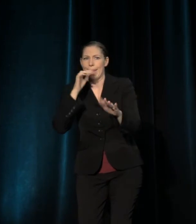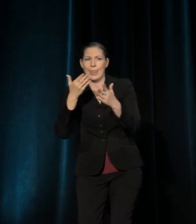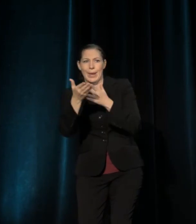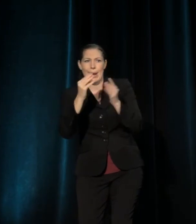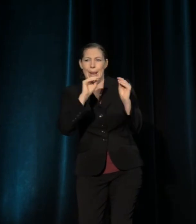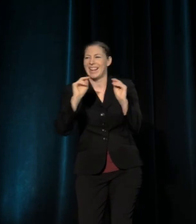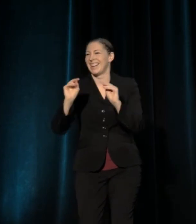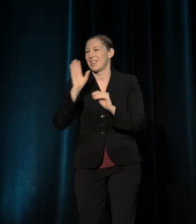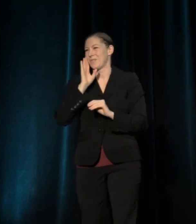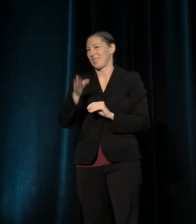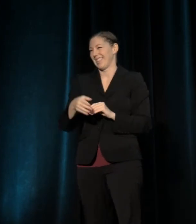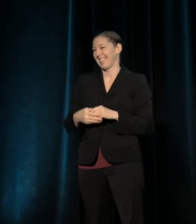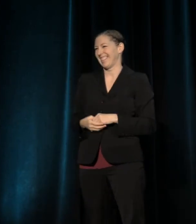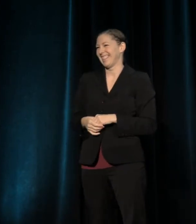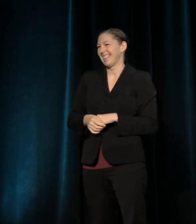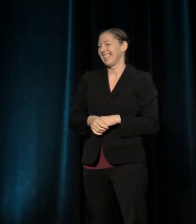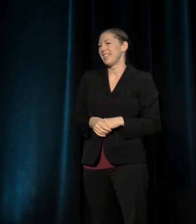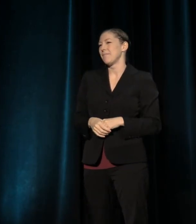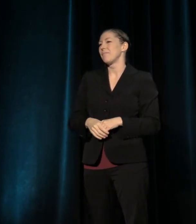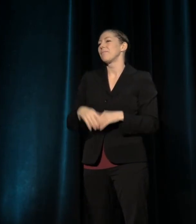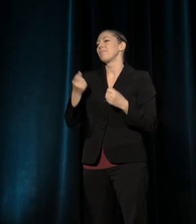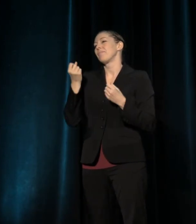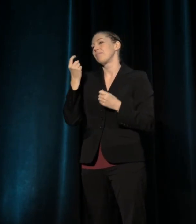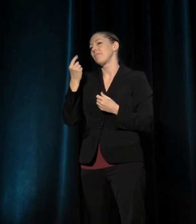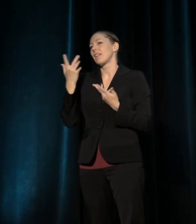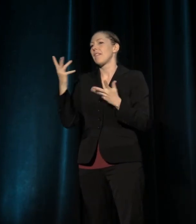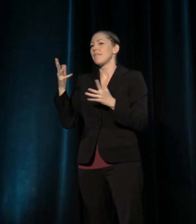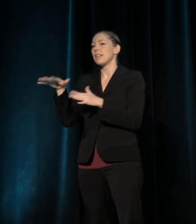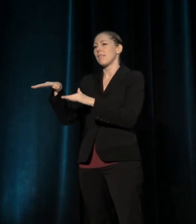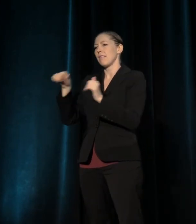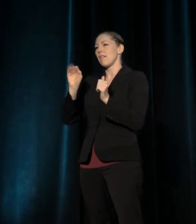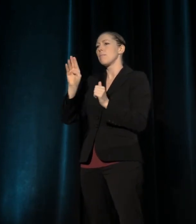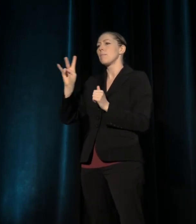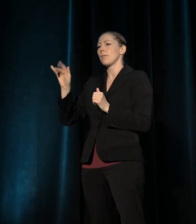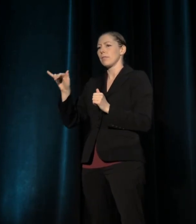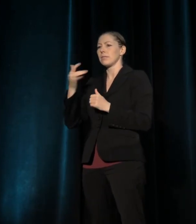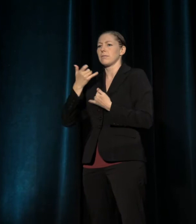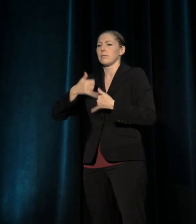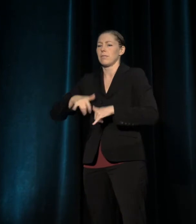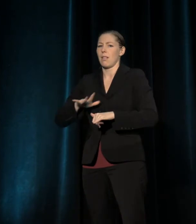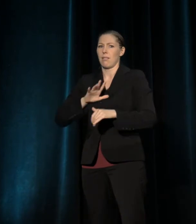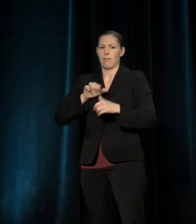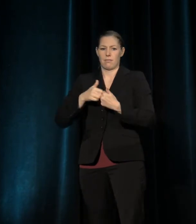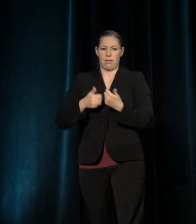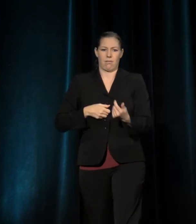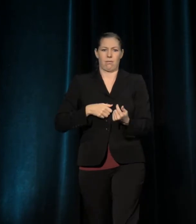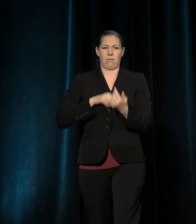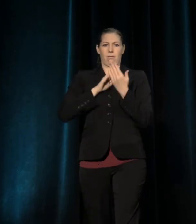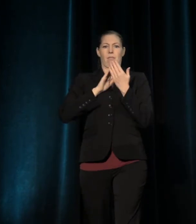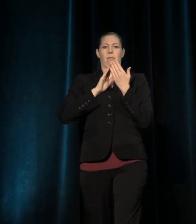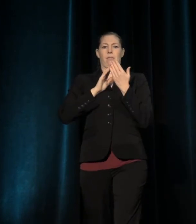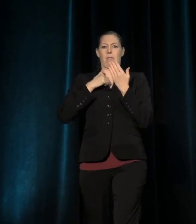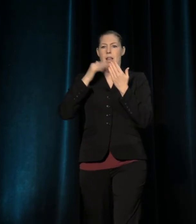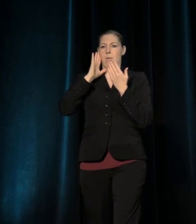Since I left Berkeley, I still call Susie regularly when I face my most complex challenges. She's counseled me on taking my first managing director role,